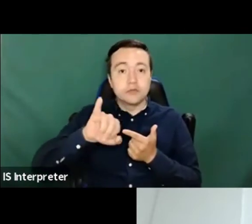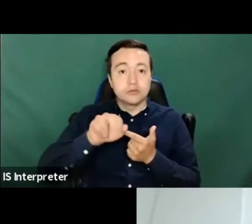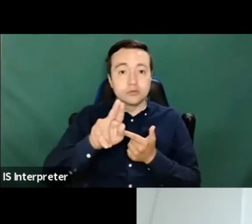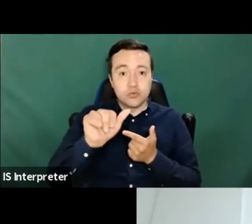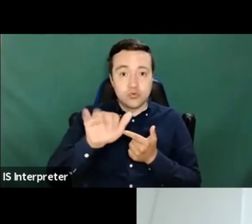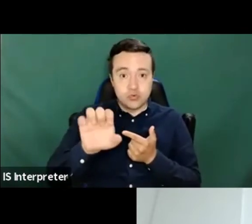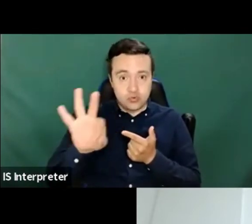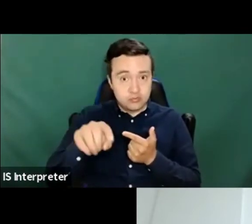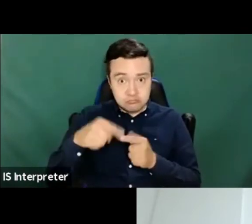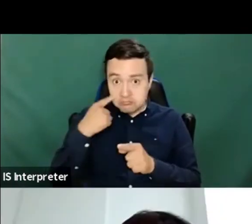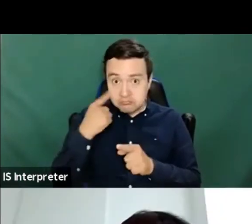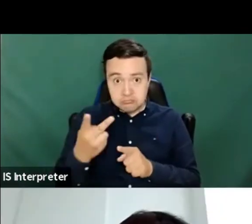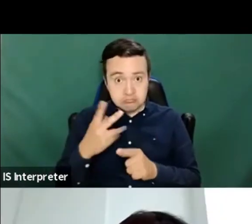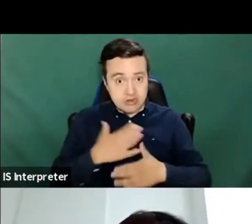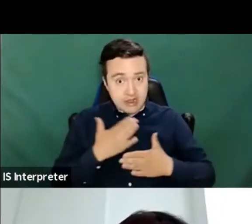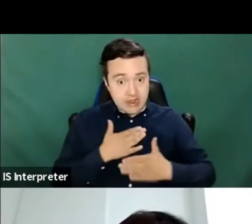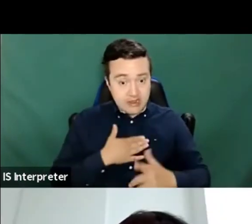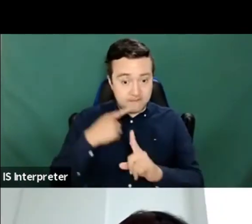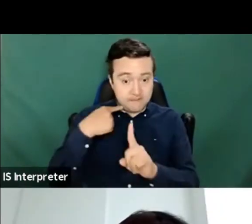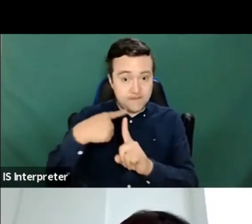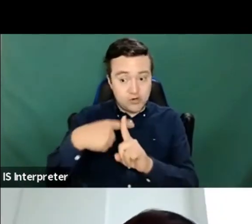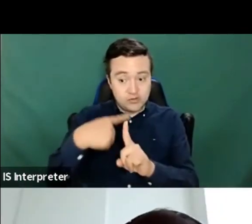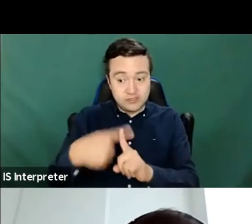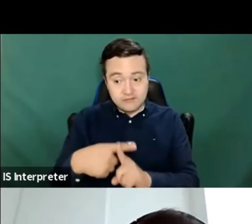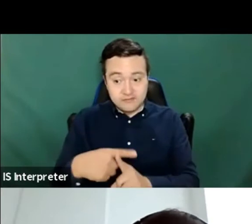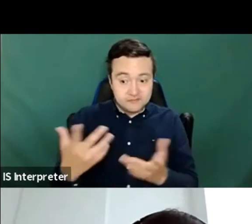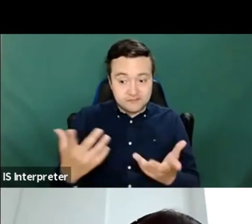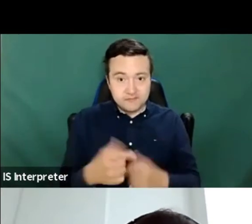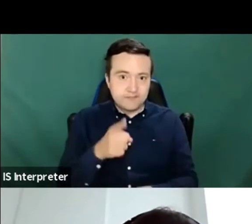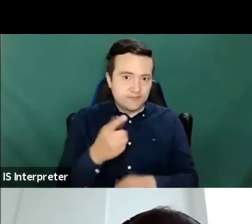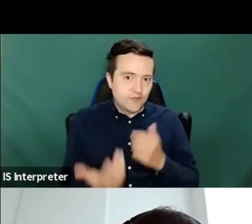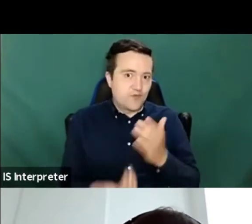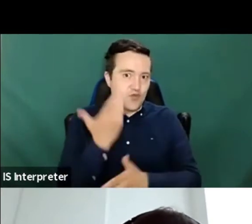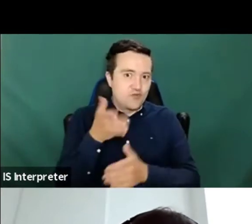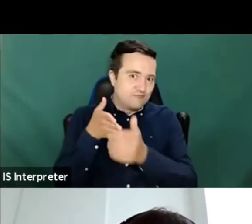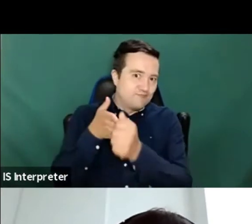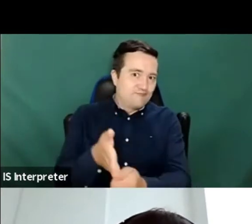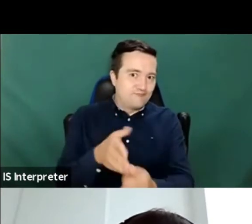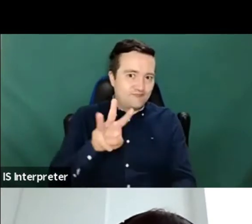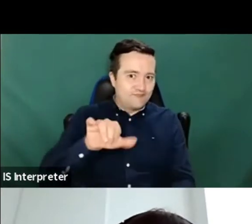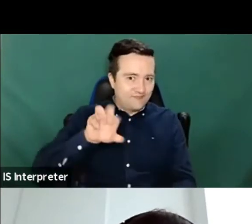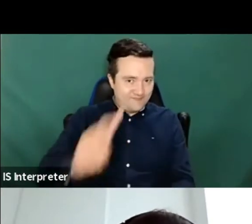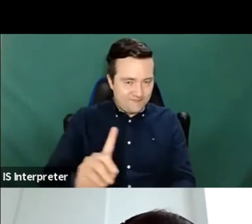Is this what you expected for accessibility directed anniversary to give us kind of the